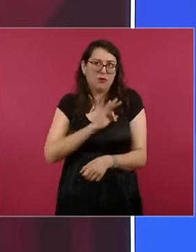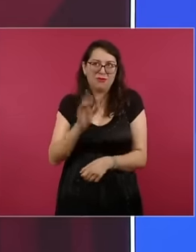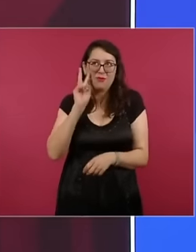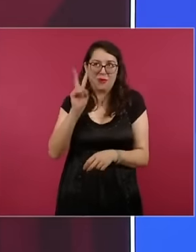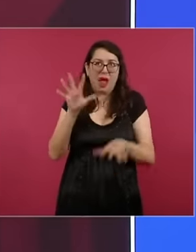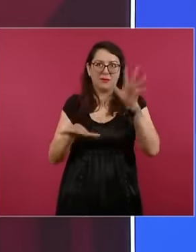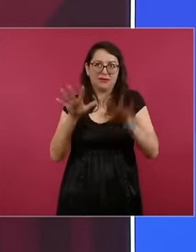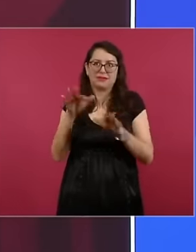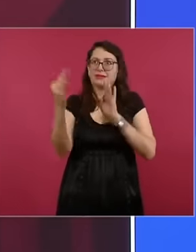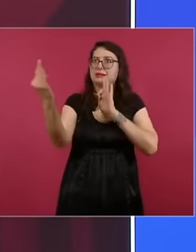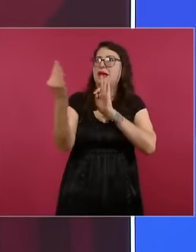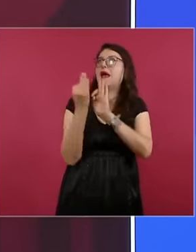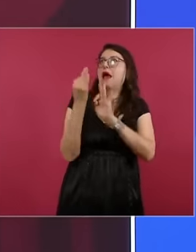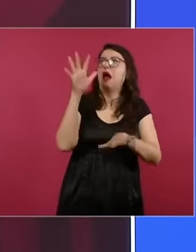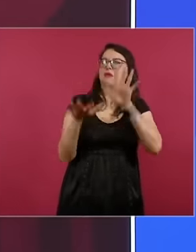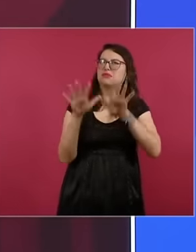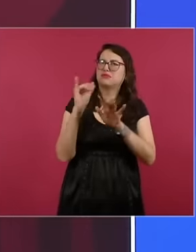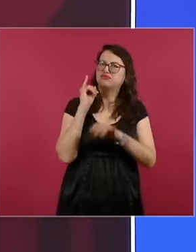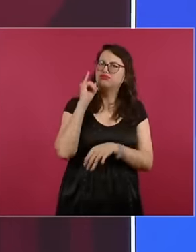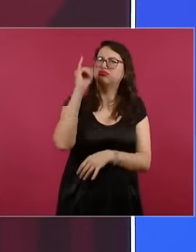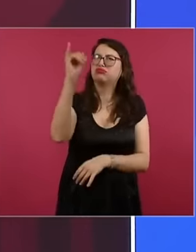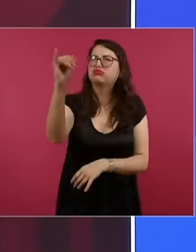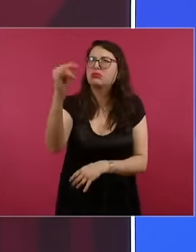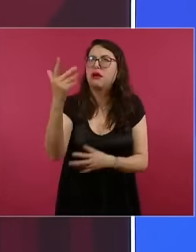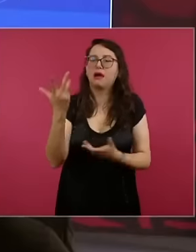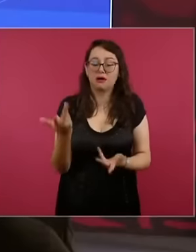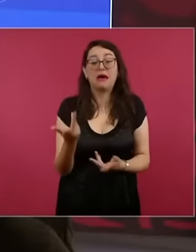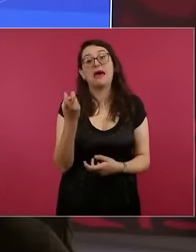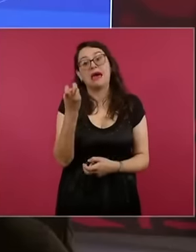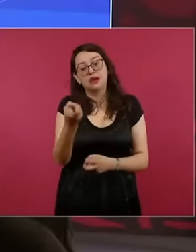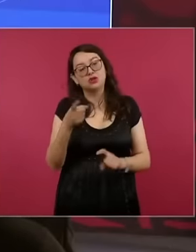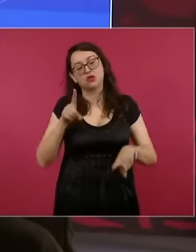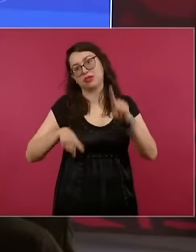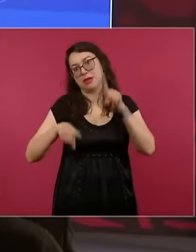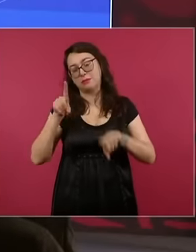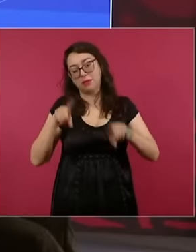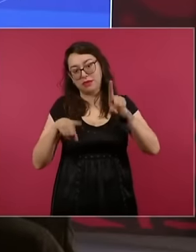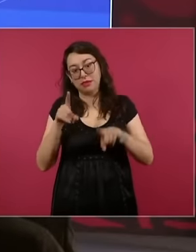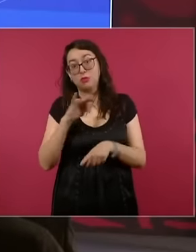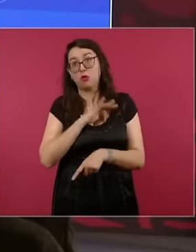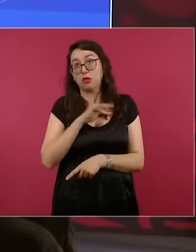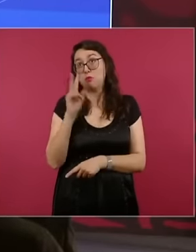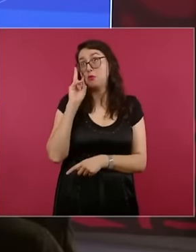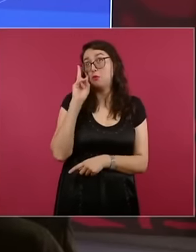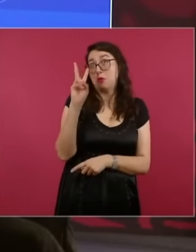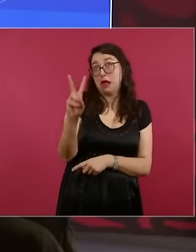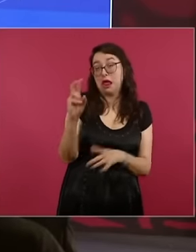depending on those distances, sometimes we are going to be able to have annular eclipses and